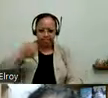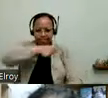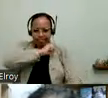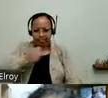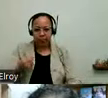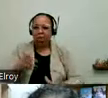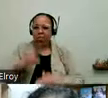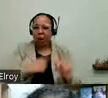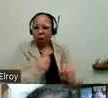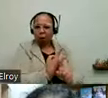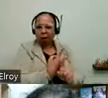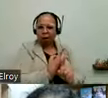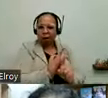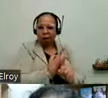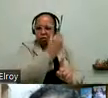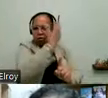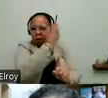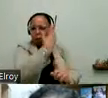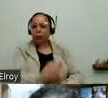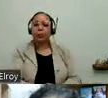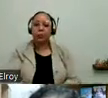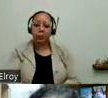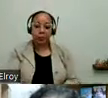one overhead shower head. And emphasize in the -- a wheelchair could